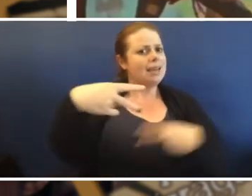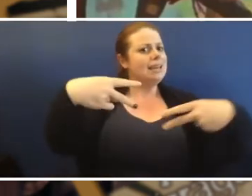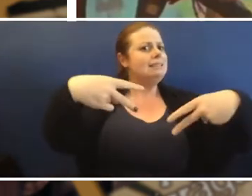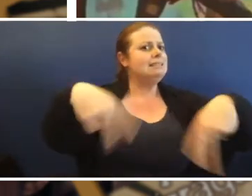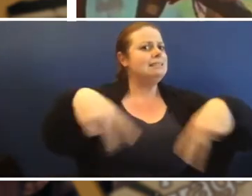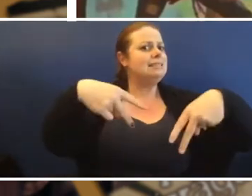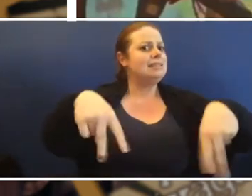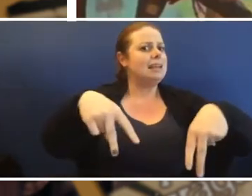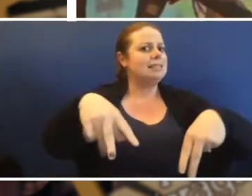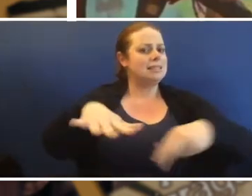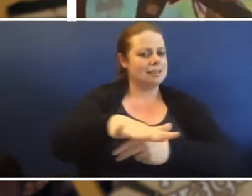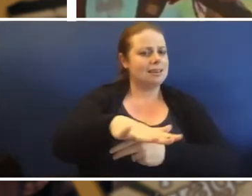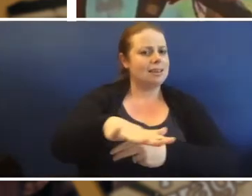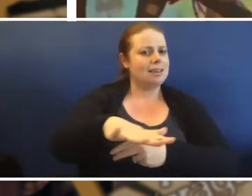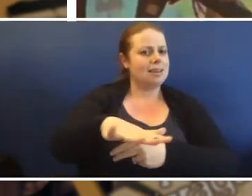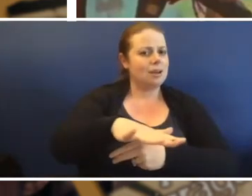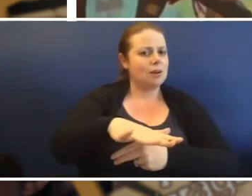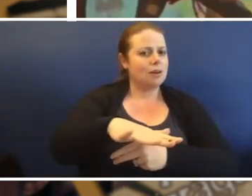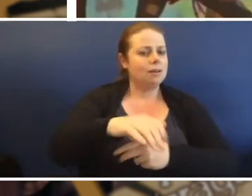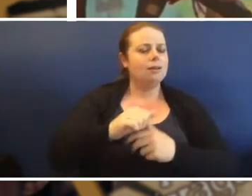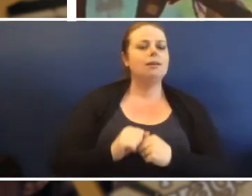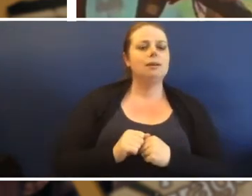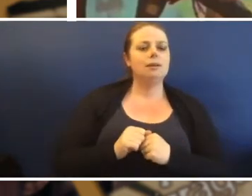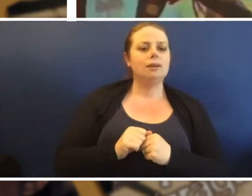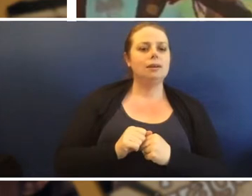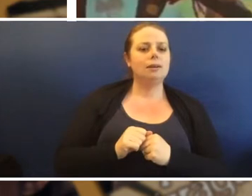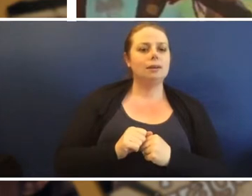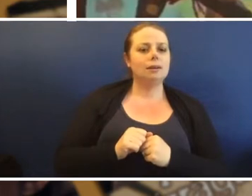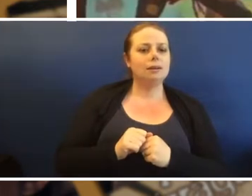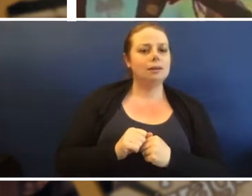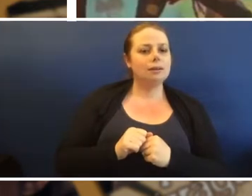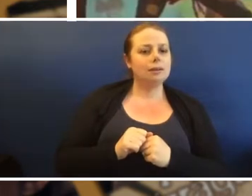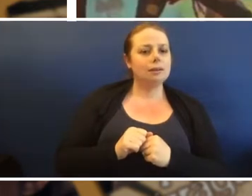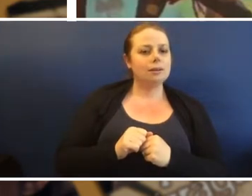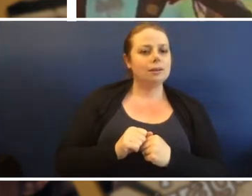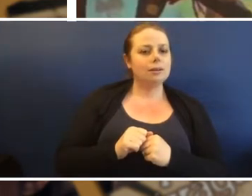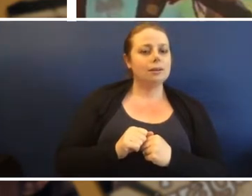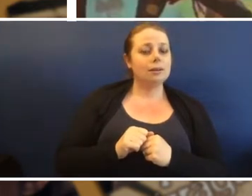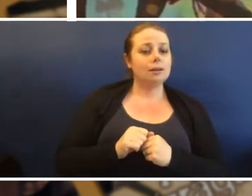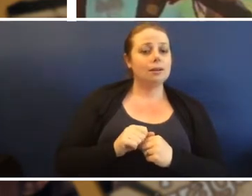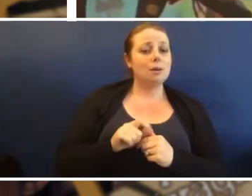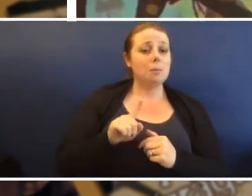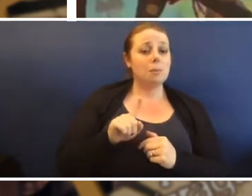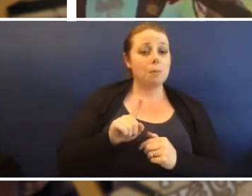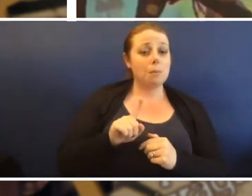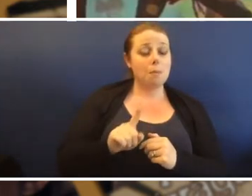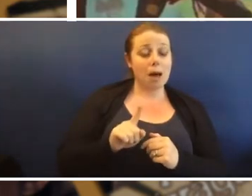twenty thousand, thirty thousand year old pieces of art of the Flying Fox People and Quinkins